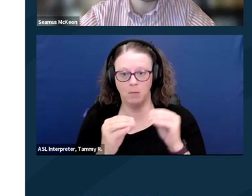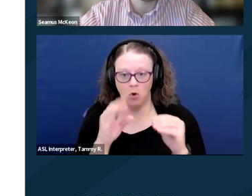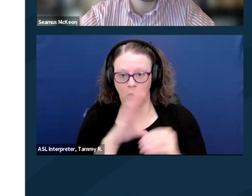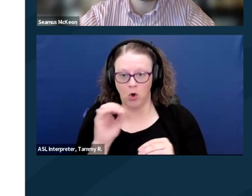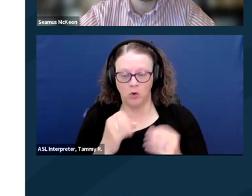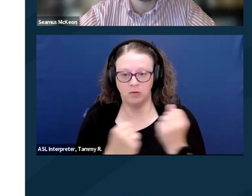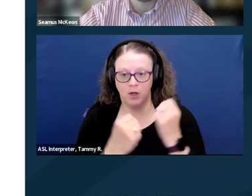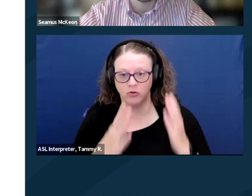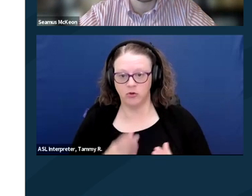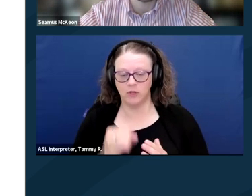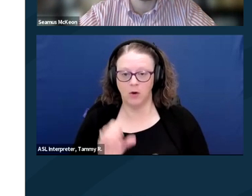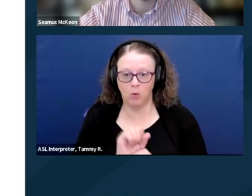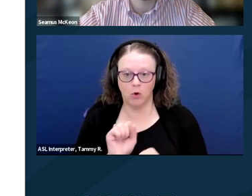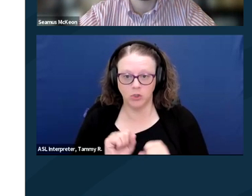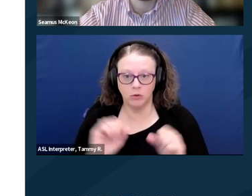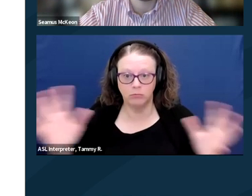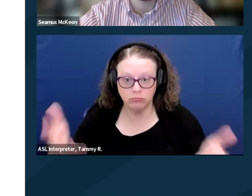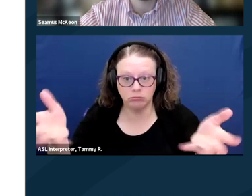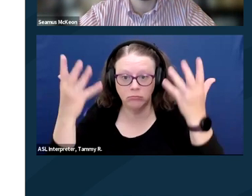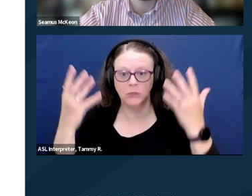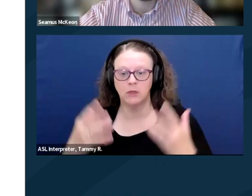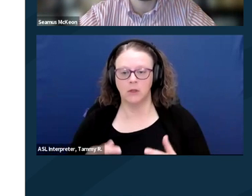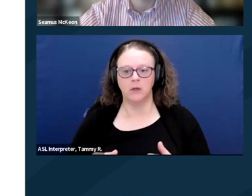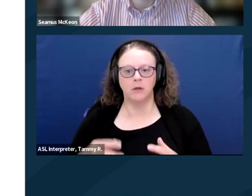for this bill, and we'll continue to sort of build